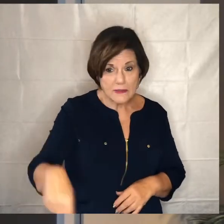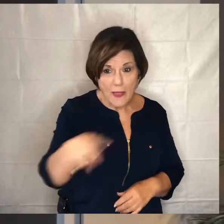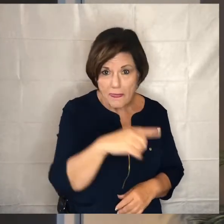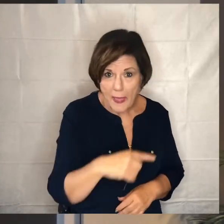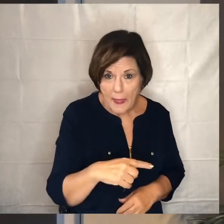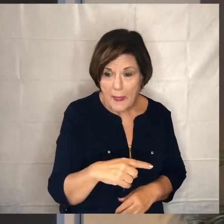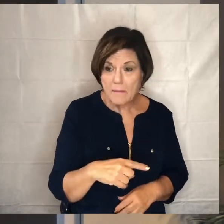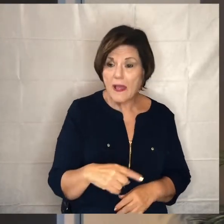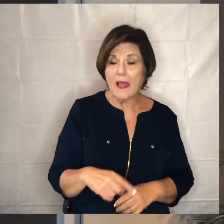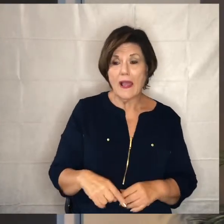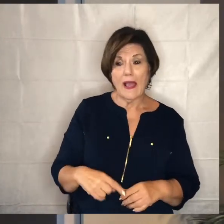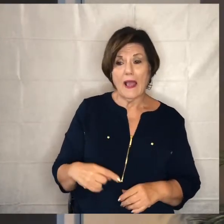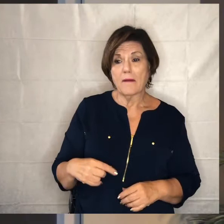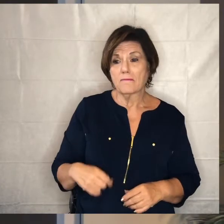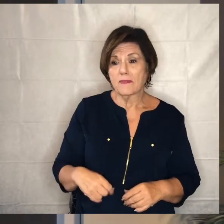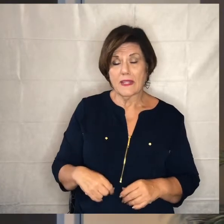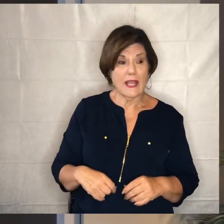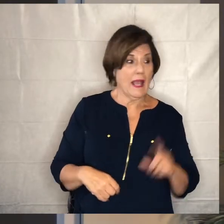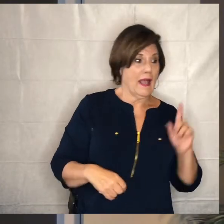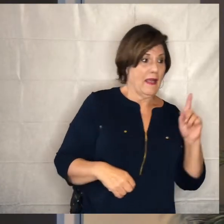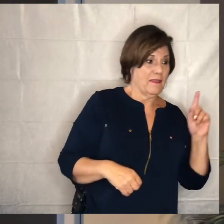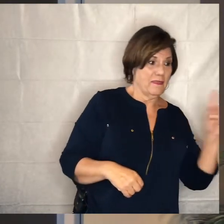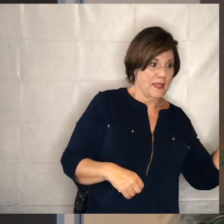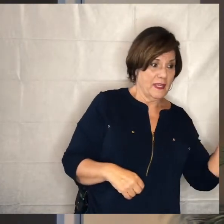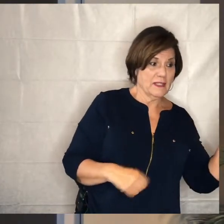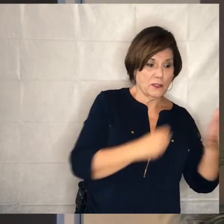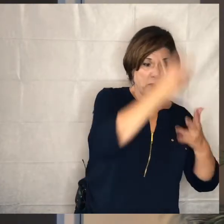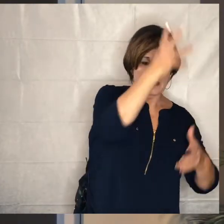and this master commended the dishonest manager because he